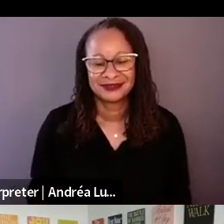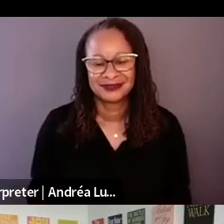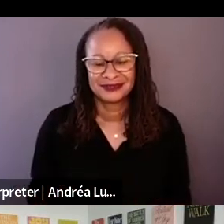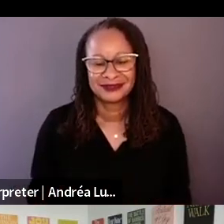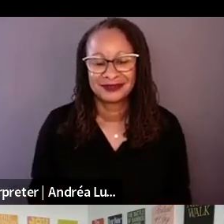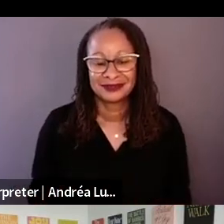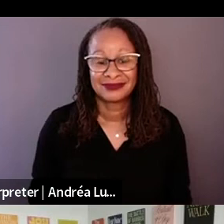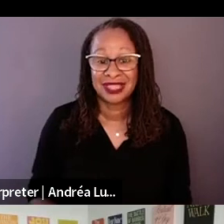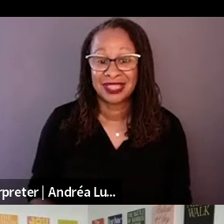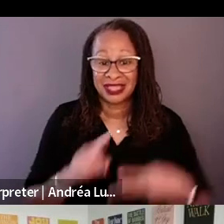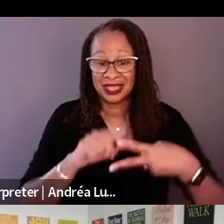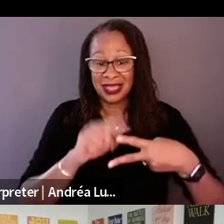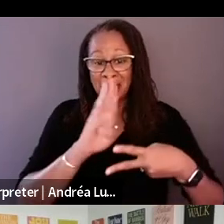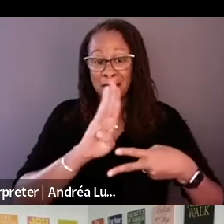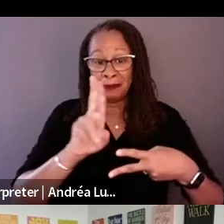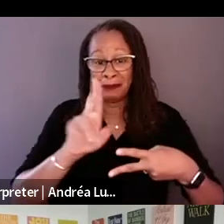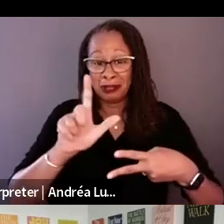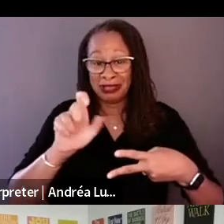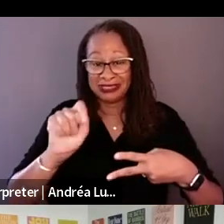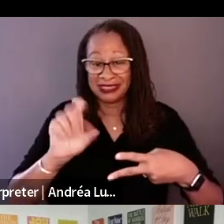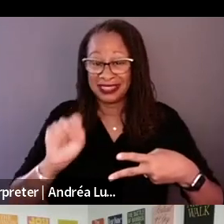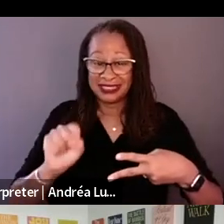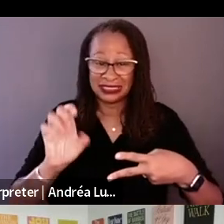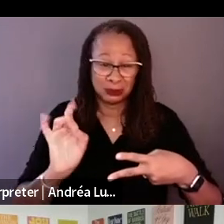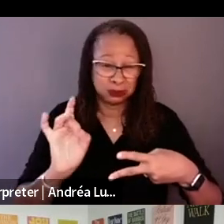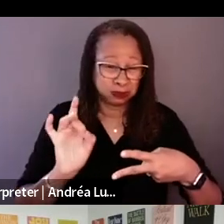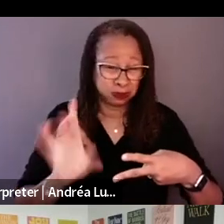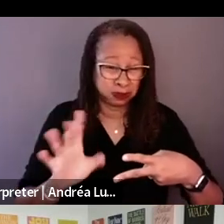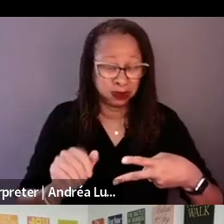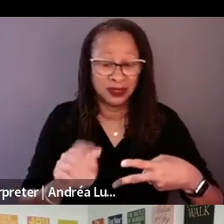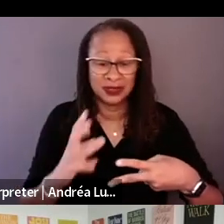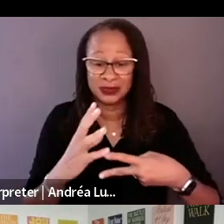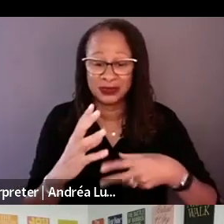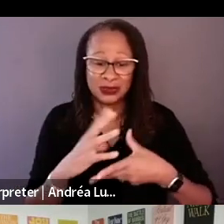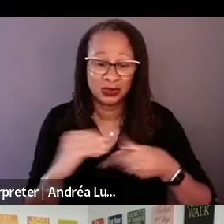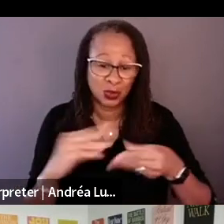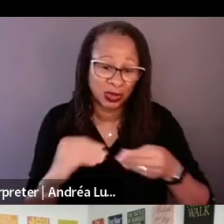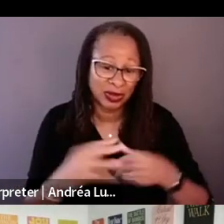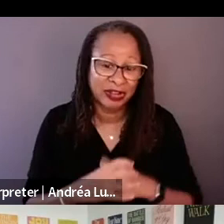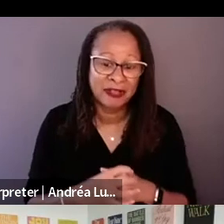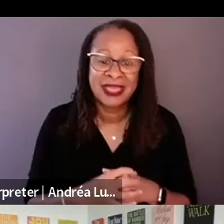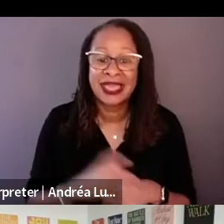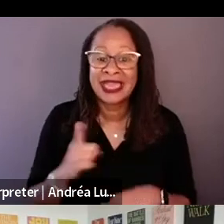He is a man creating and risking his life to save people and then creating a bullet that rips people